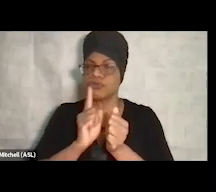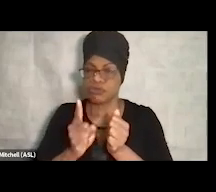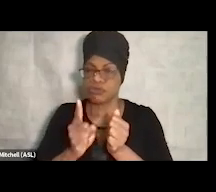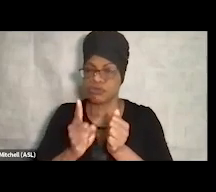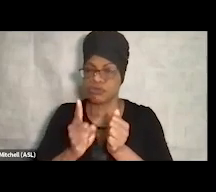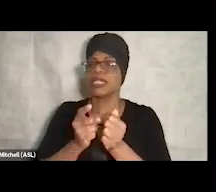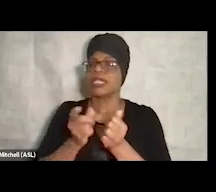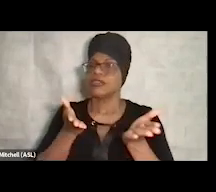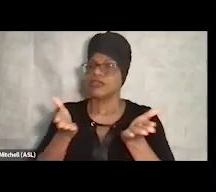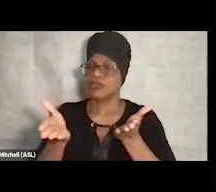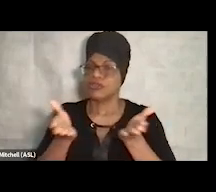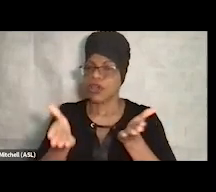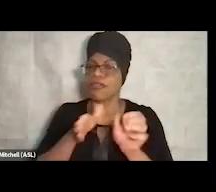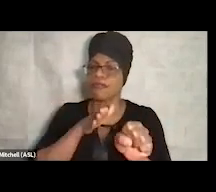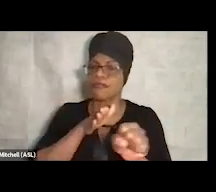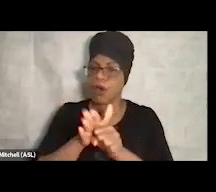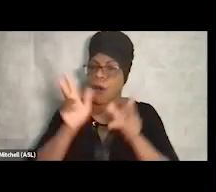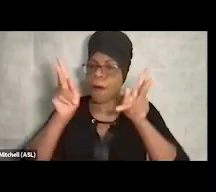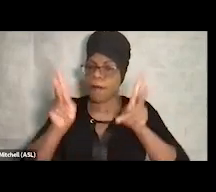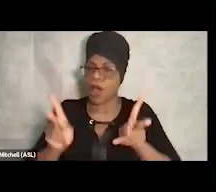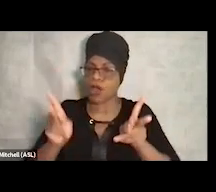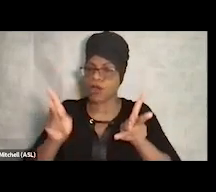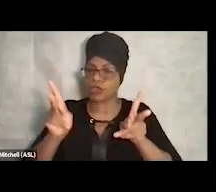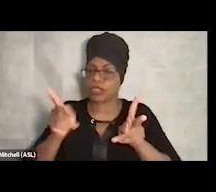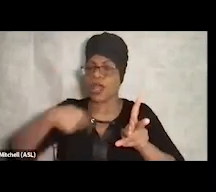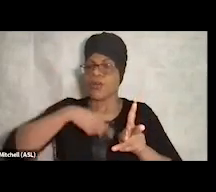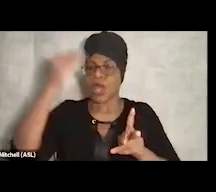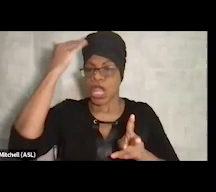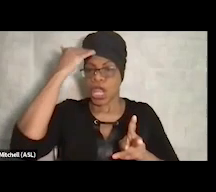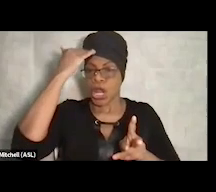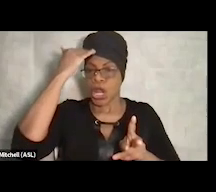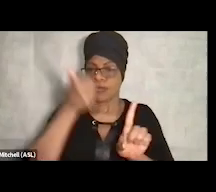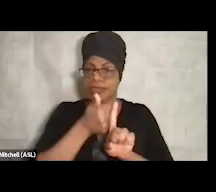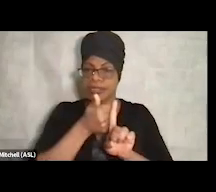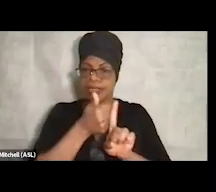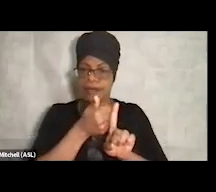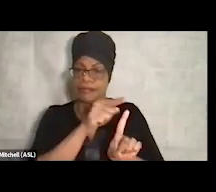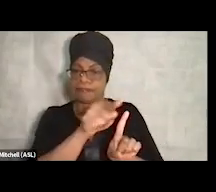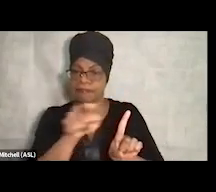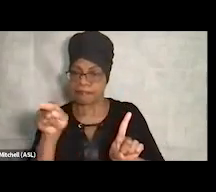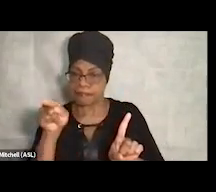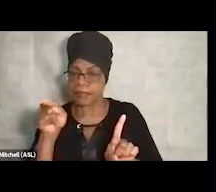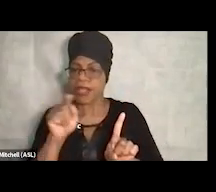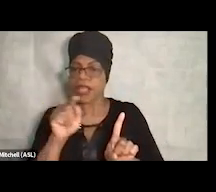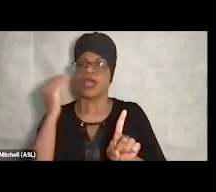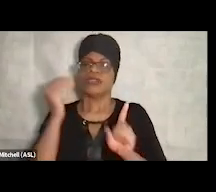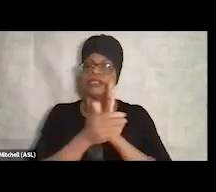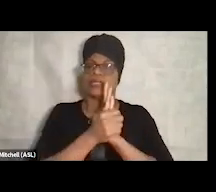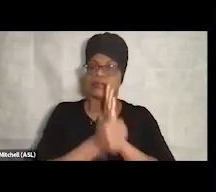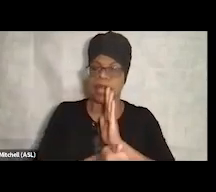We know that ourselves as a grantee. We know that you all are all the special NOFO awardees,